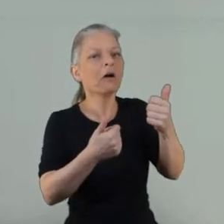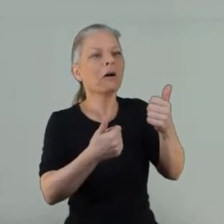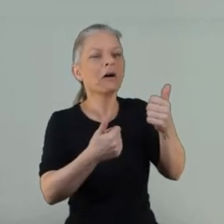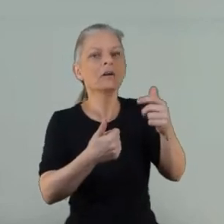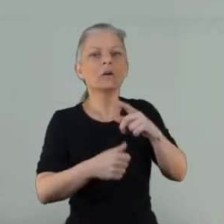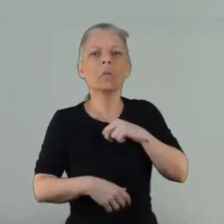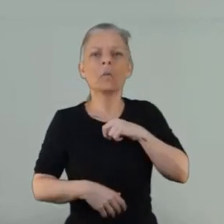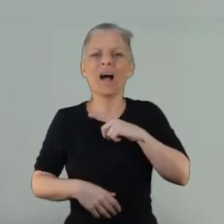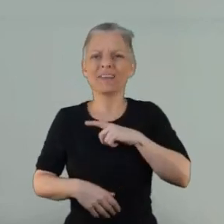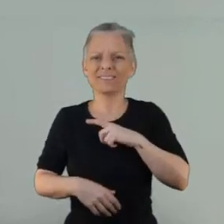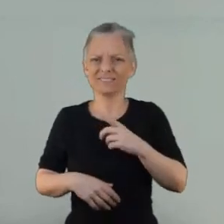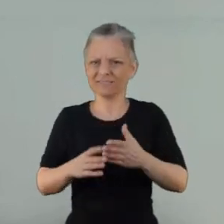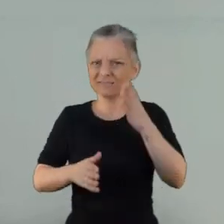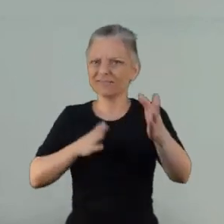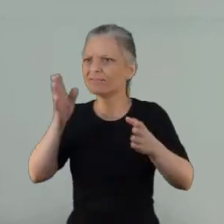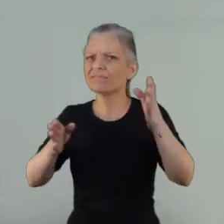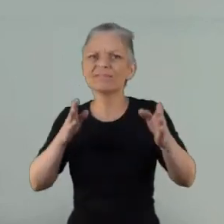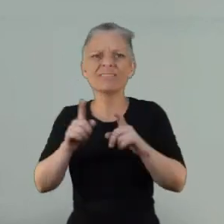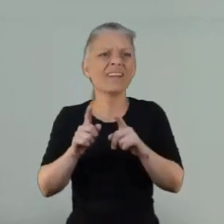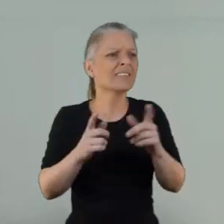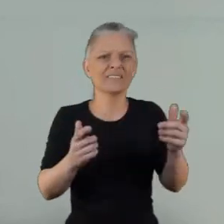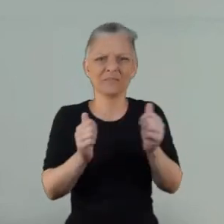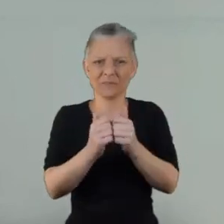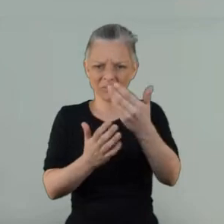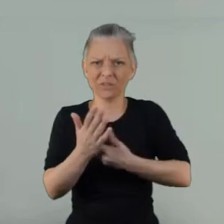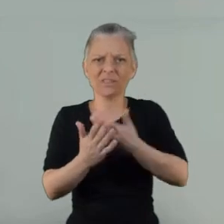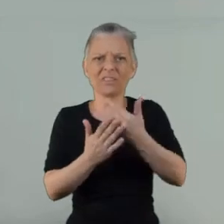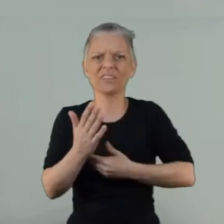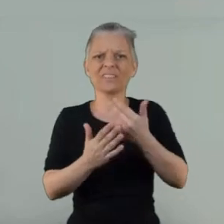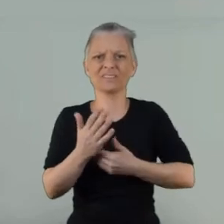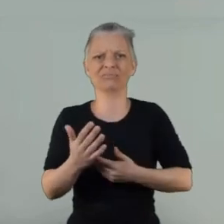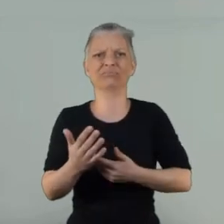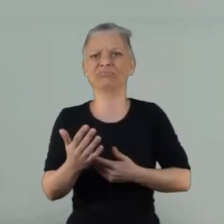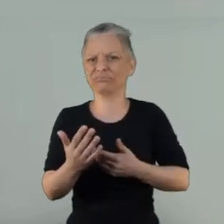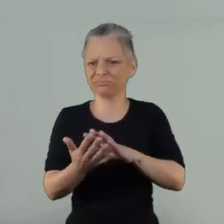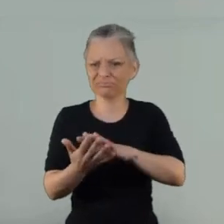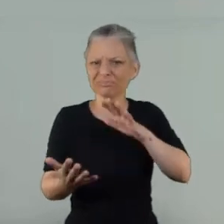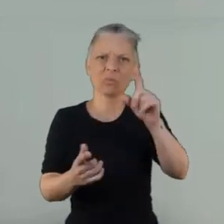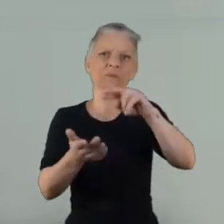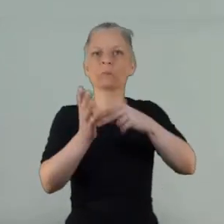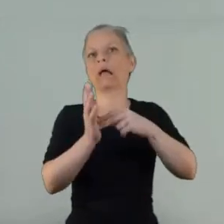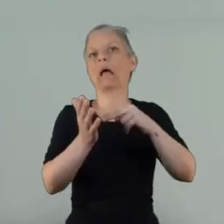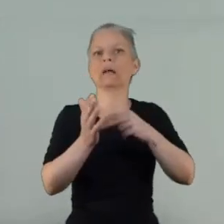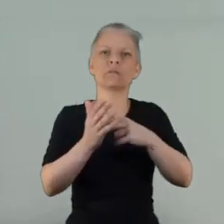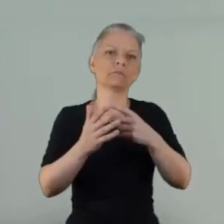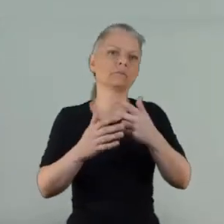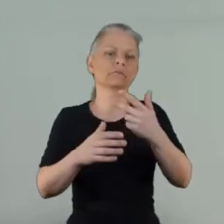like, what the the plan is so, like in 10 years what would a mental health like service